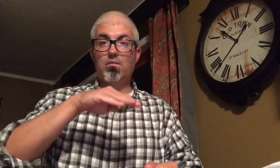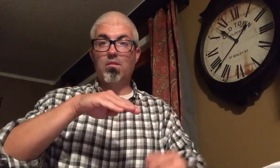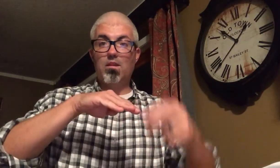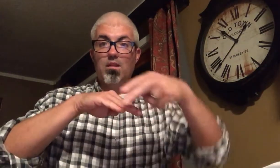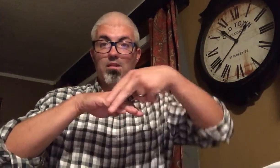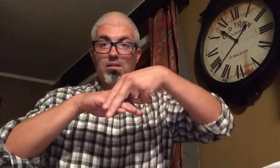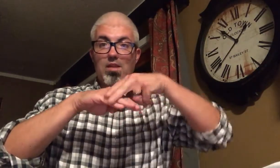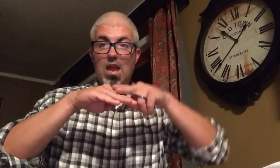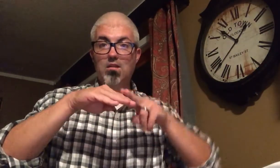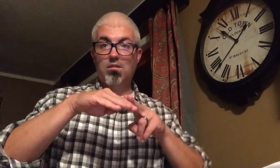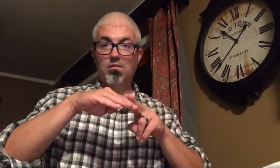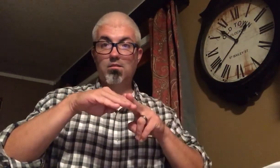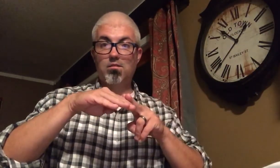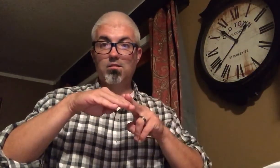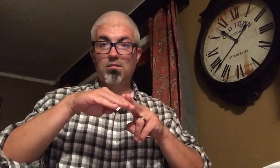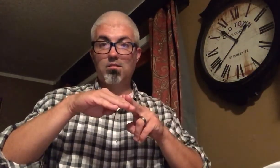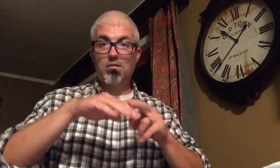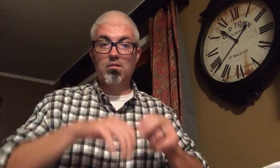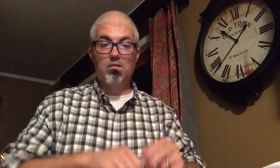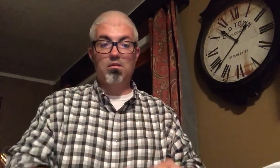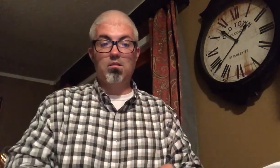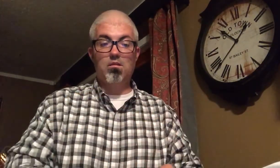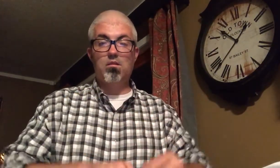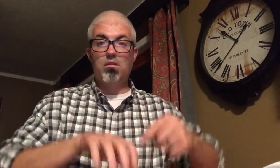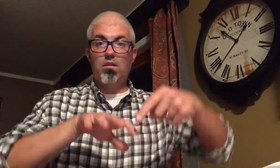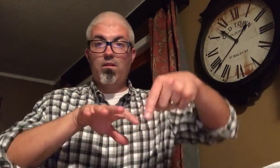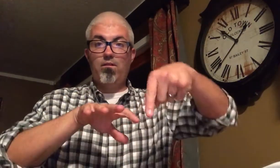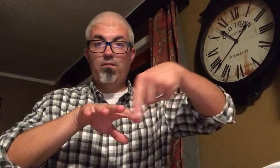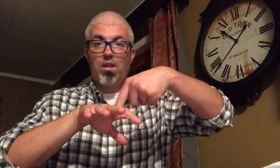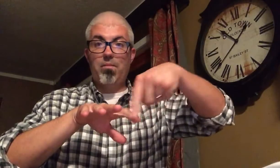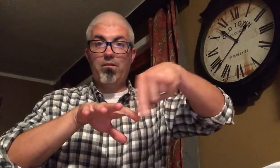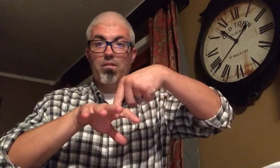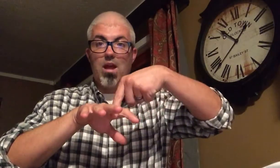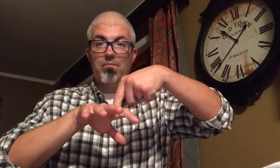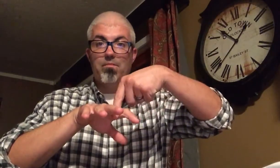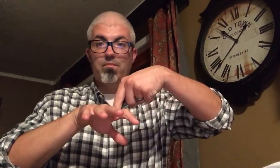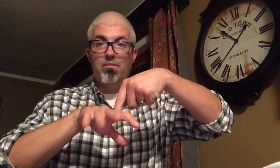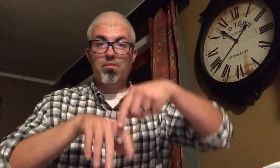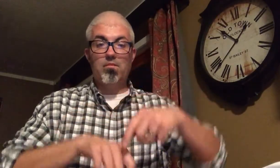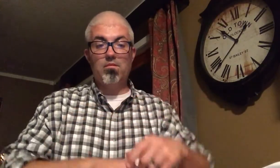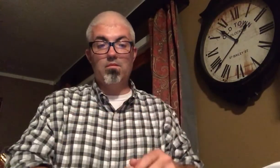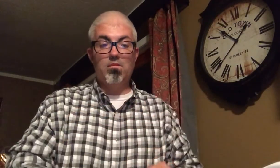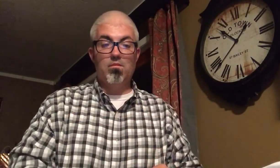SANDALS FLIP-FLOPS